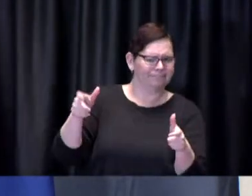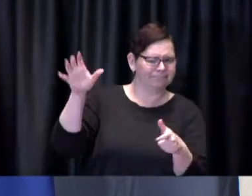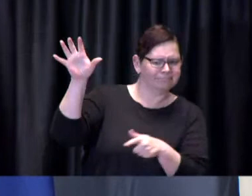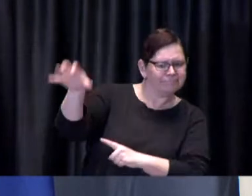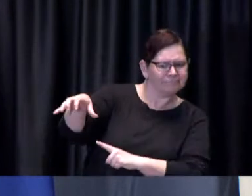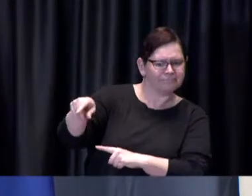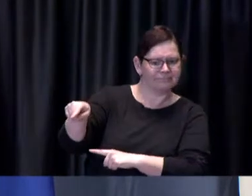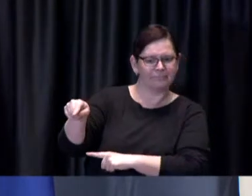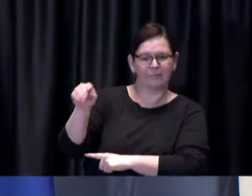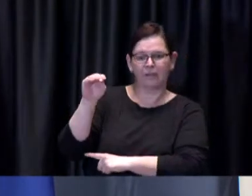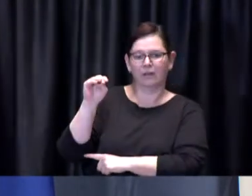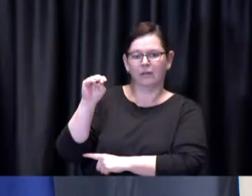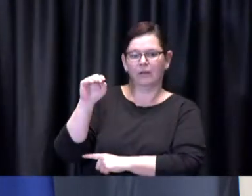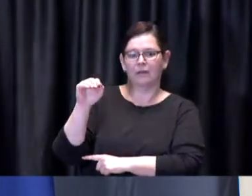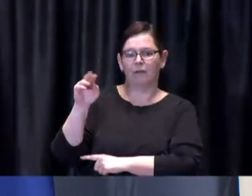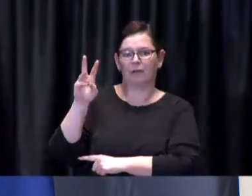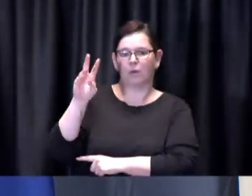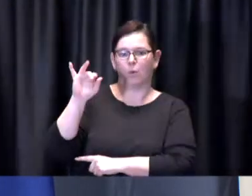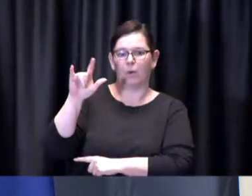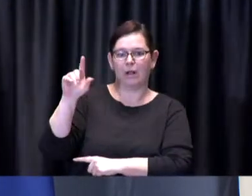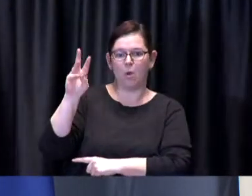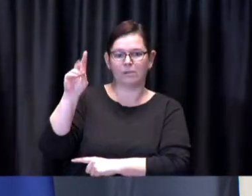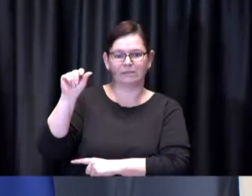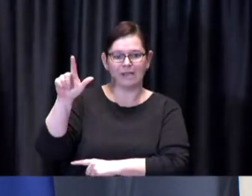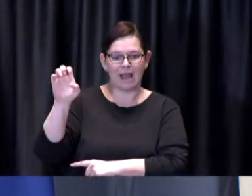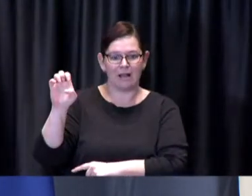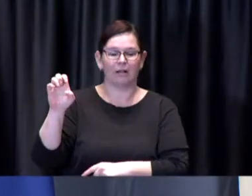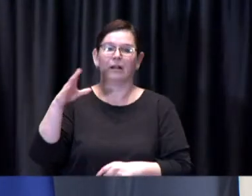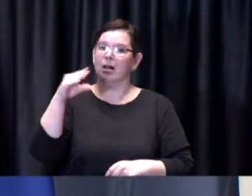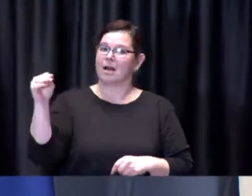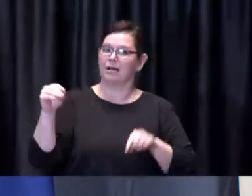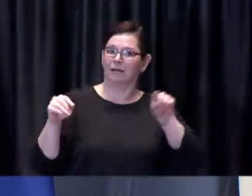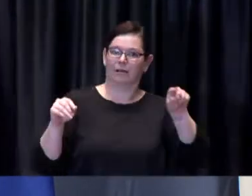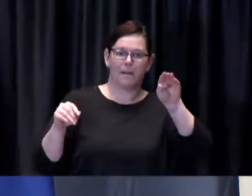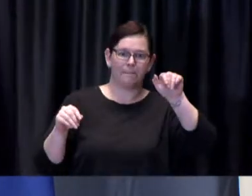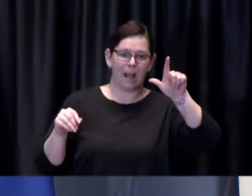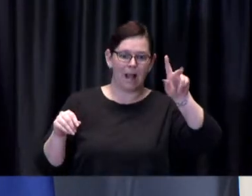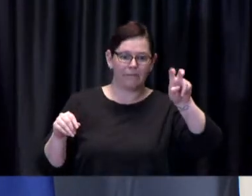and were on track to open another site at the Hangar in Downsview next Monday.